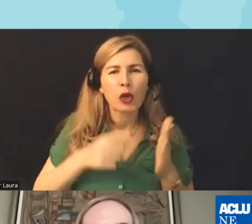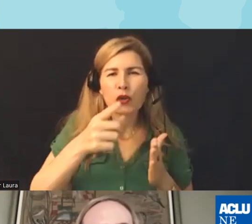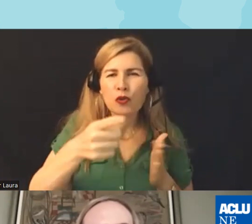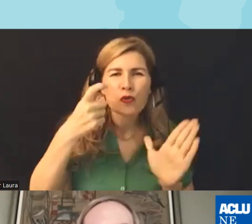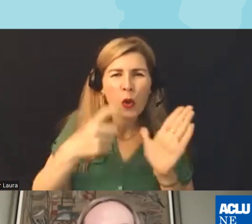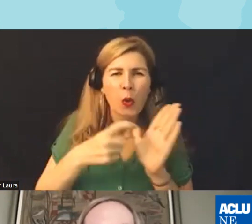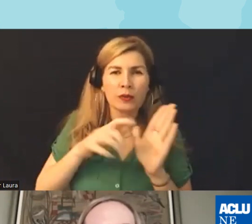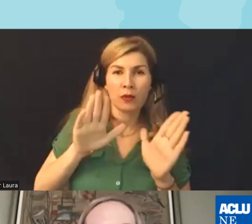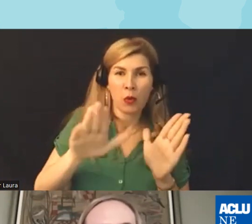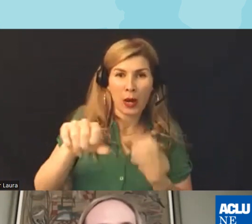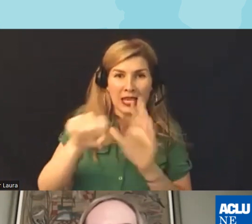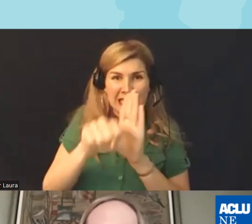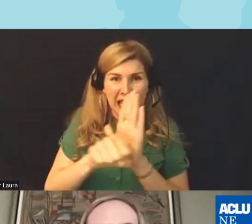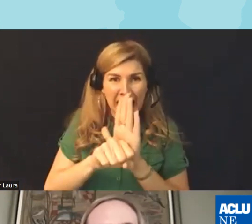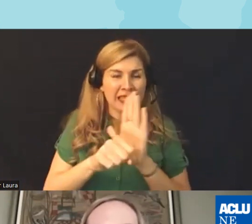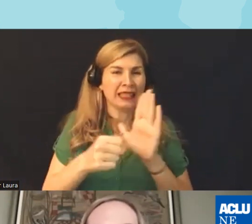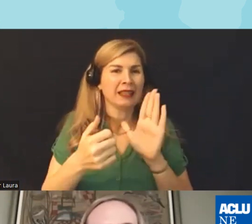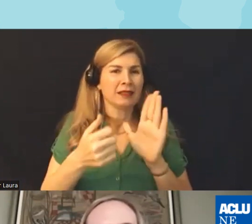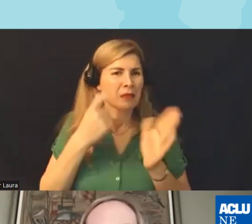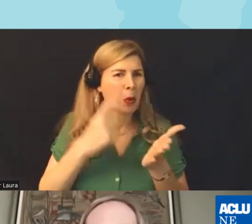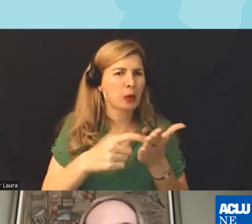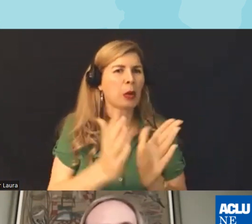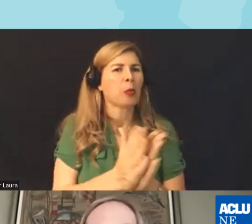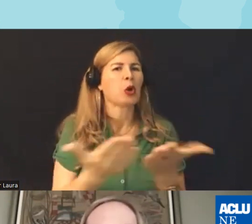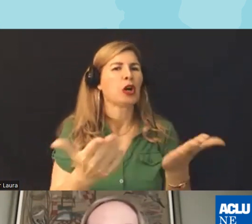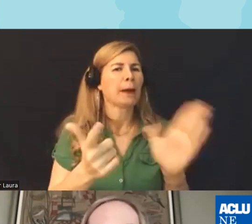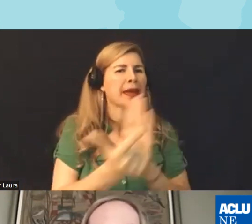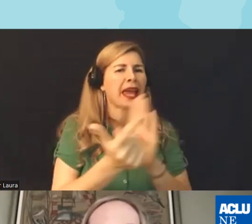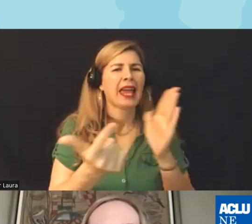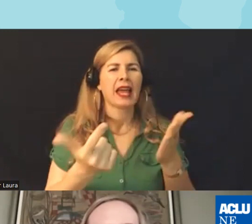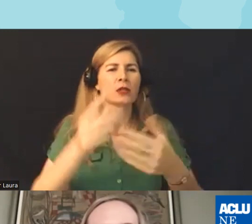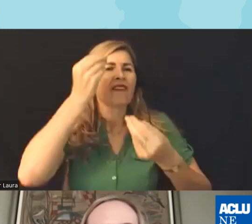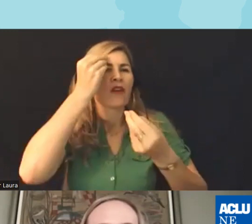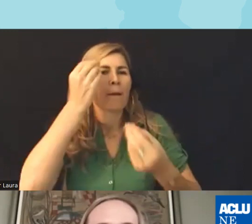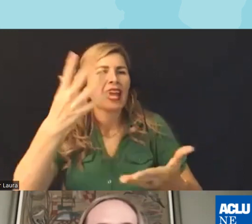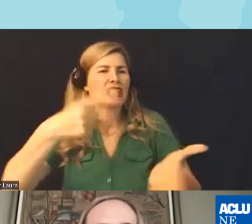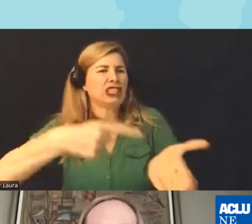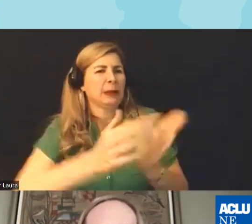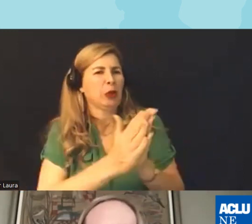in terms of book bands censorship efforts and what factors do you see as contributing to this